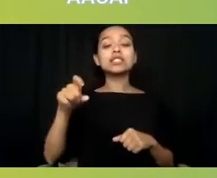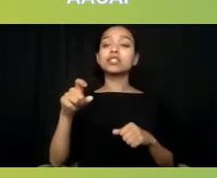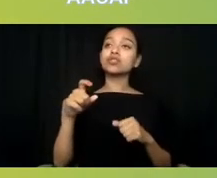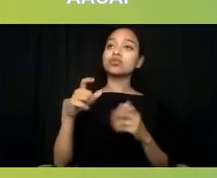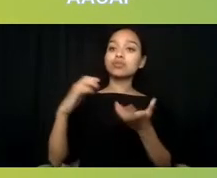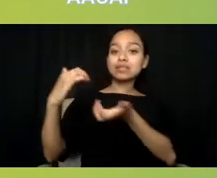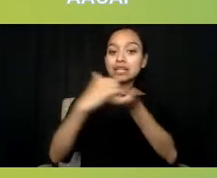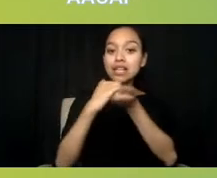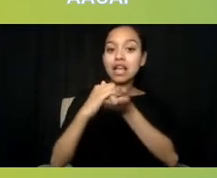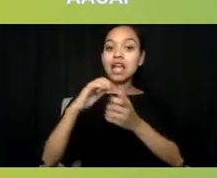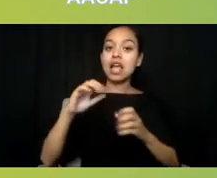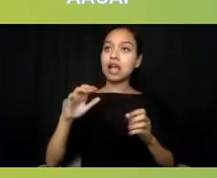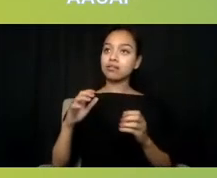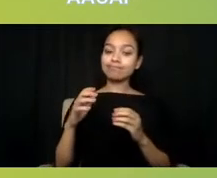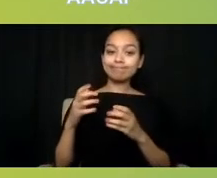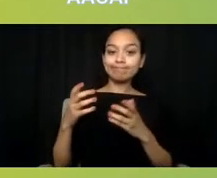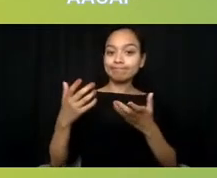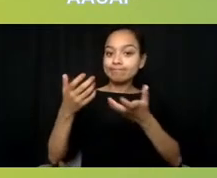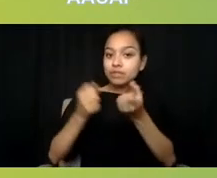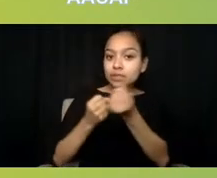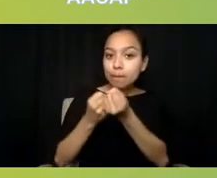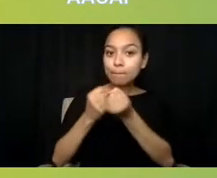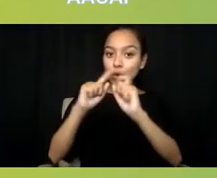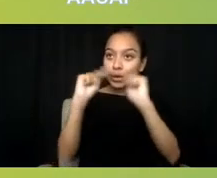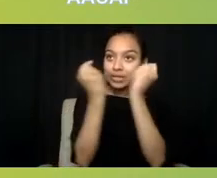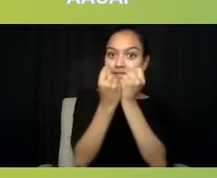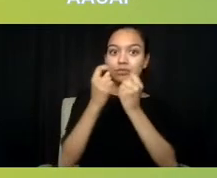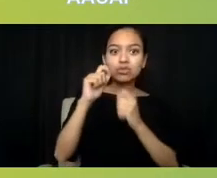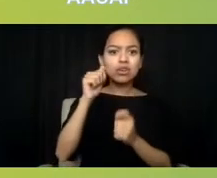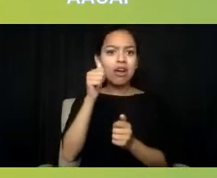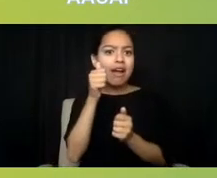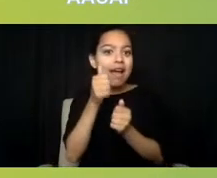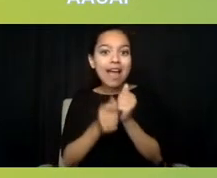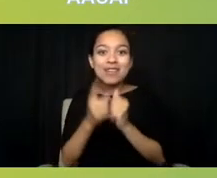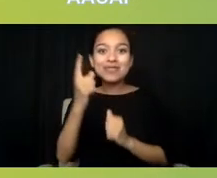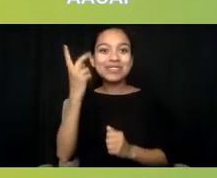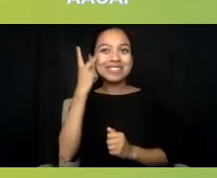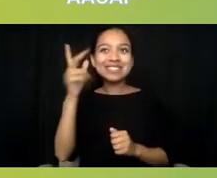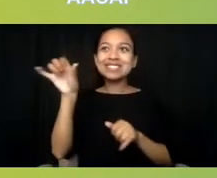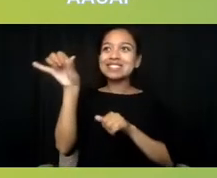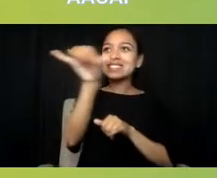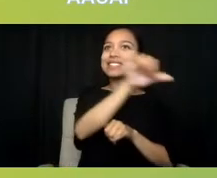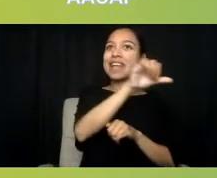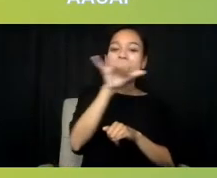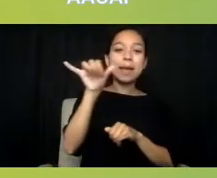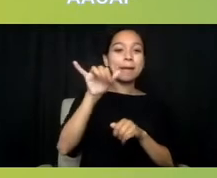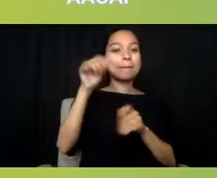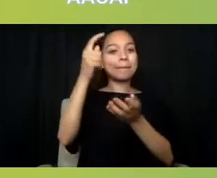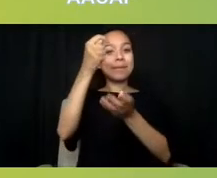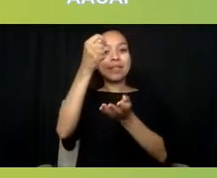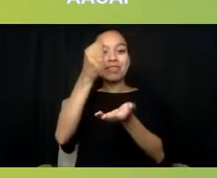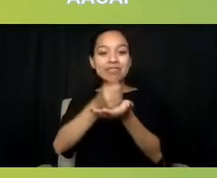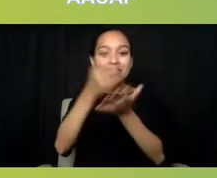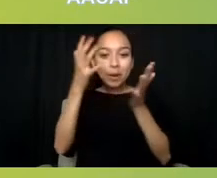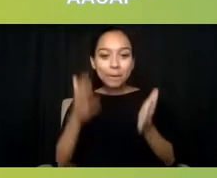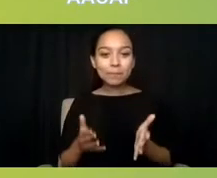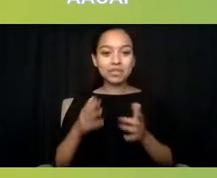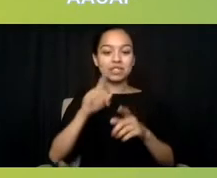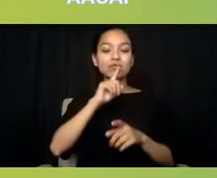so that not everyone sees the same professionals but depending on what you need and when you need it by different team members,